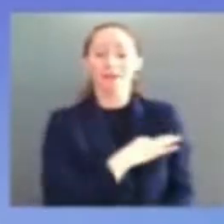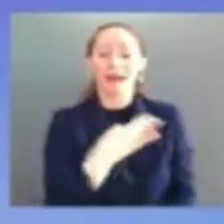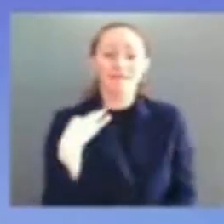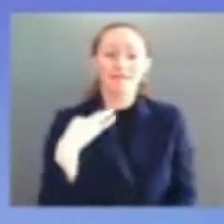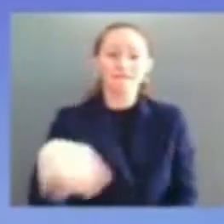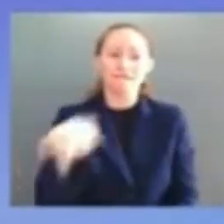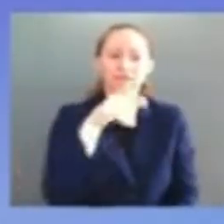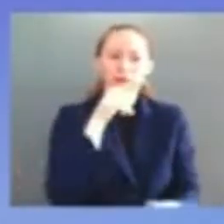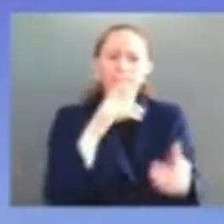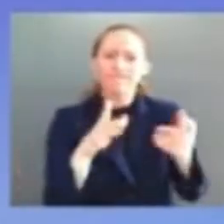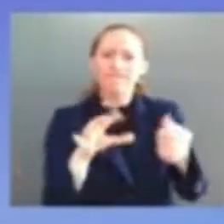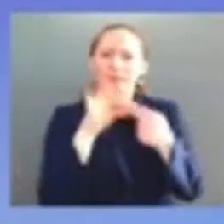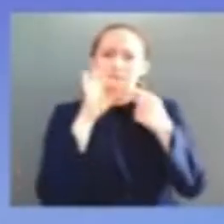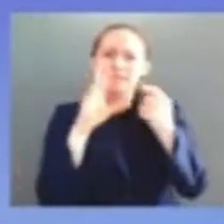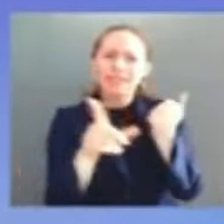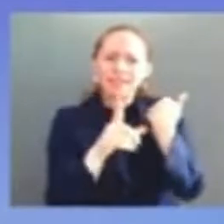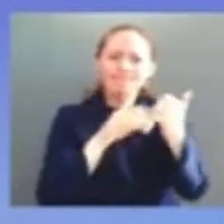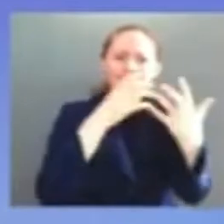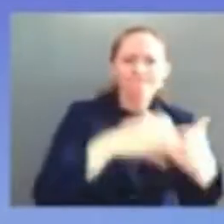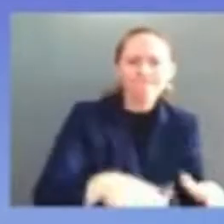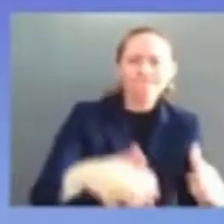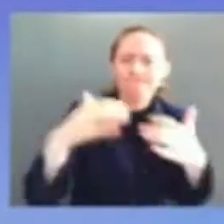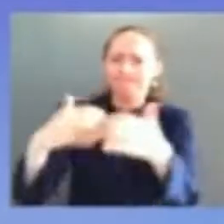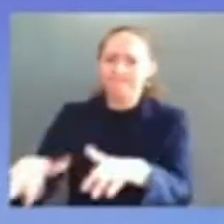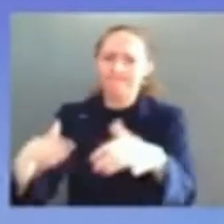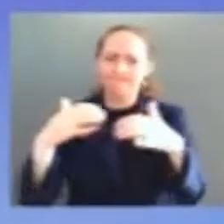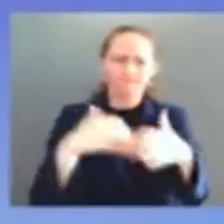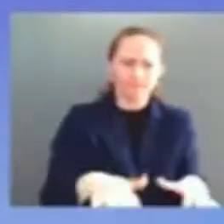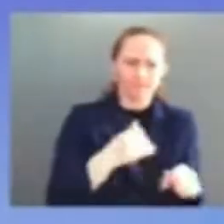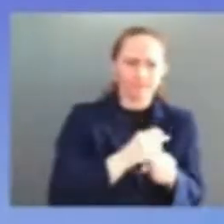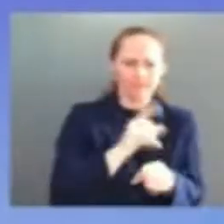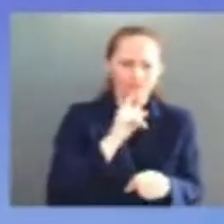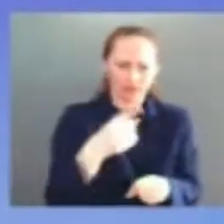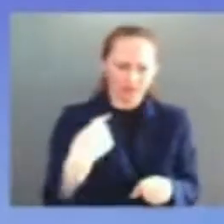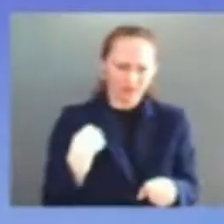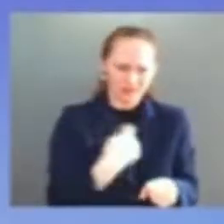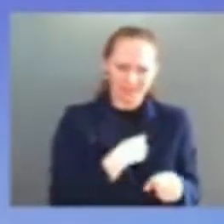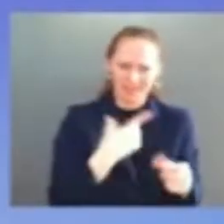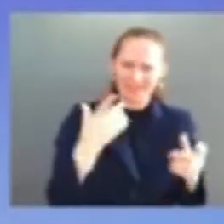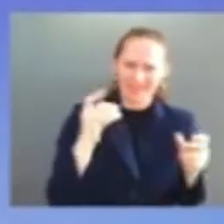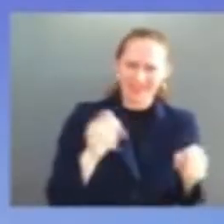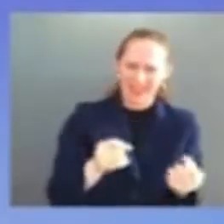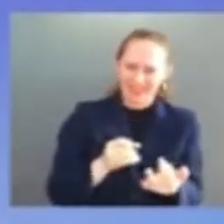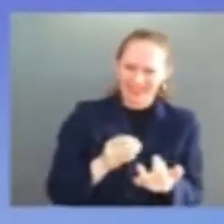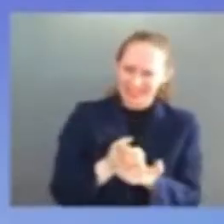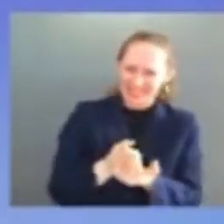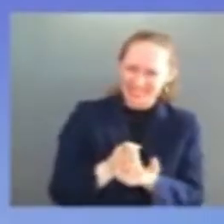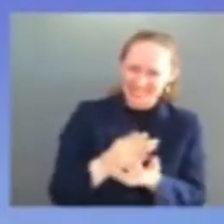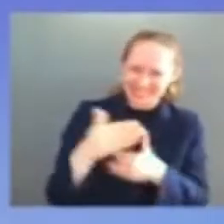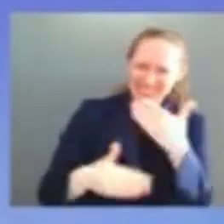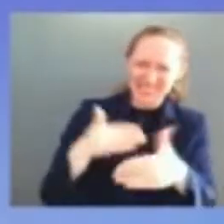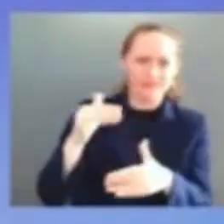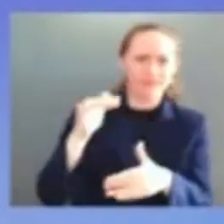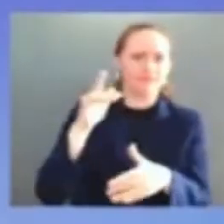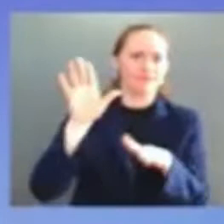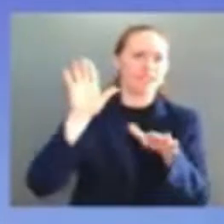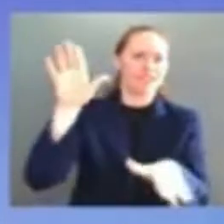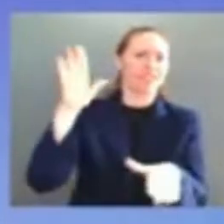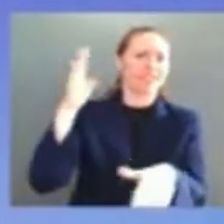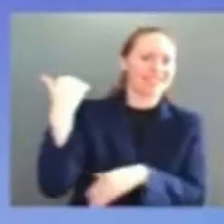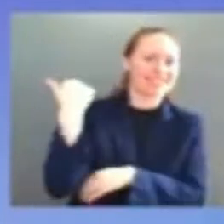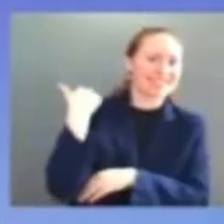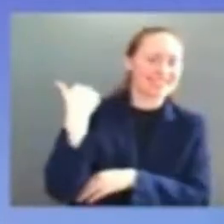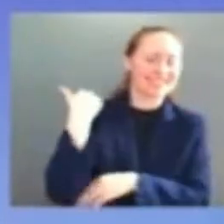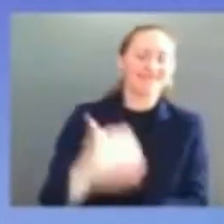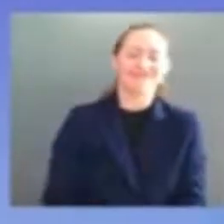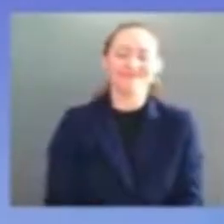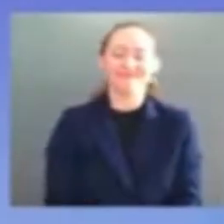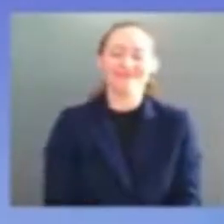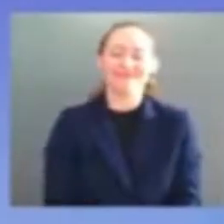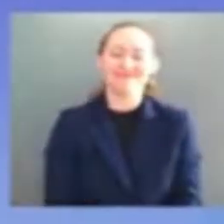to navigate the confirmation process my trusted sherpa senator doug jones was an absolute godsend